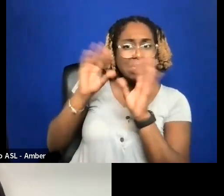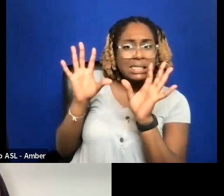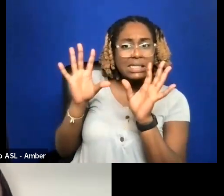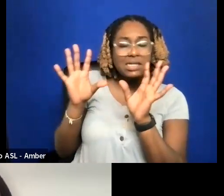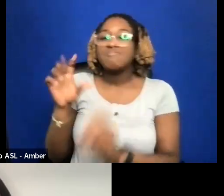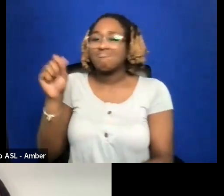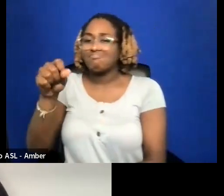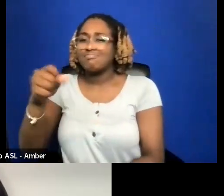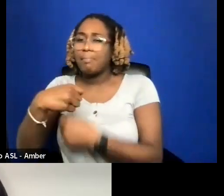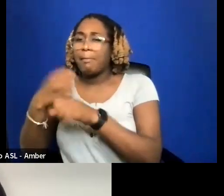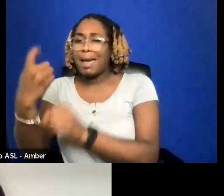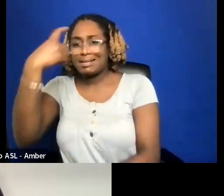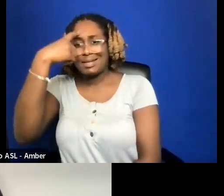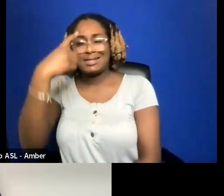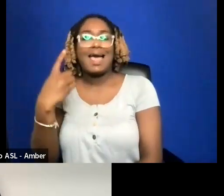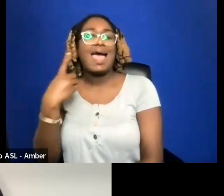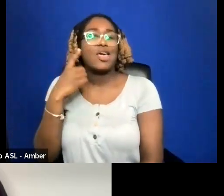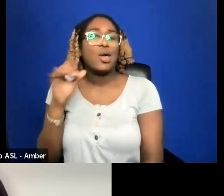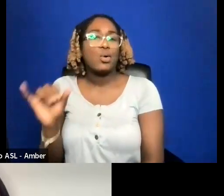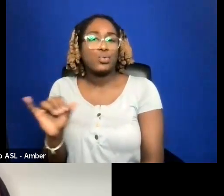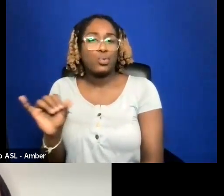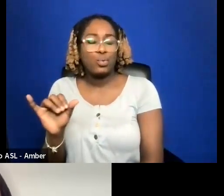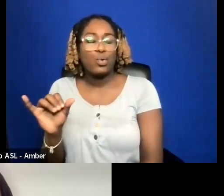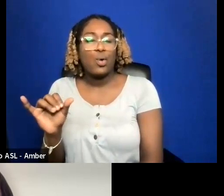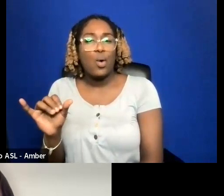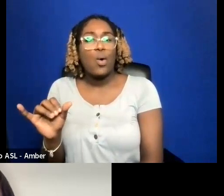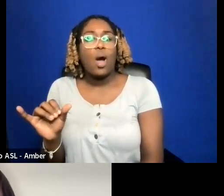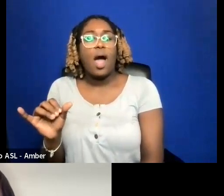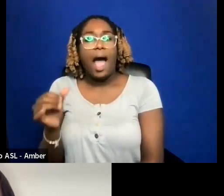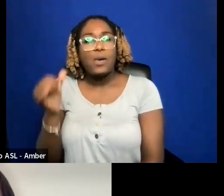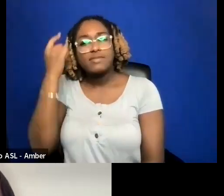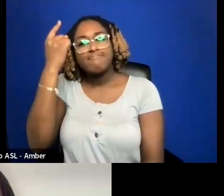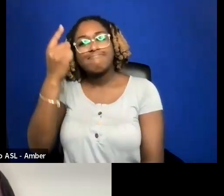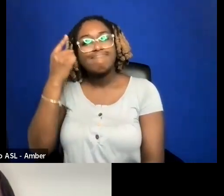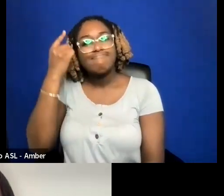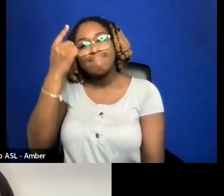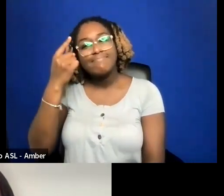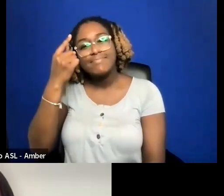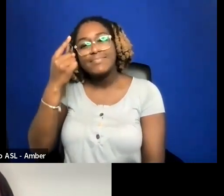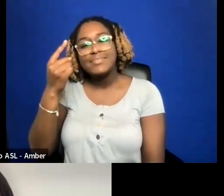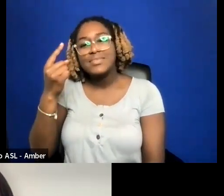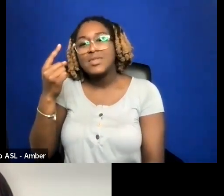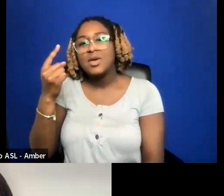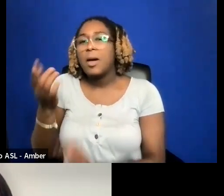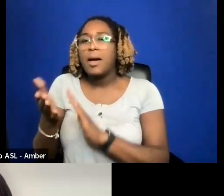I THINK ALSO ONE THING I WAS THINKING ABOUT IS ABOUT BEING RESPONSIVE AND LIKE YOU WERE SAYING IT